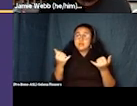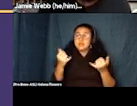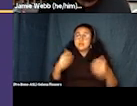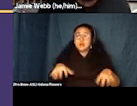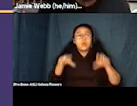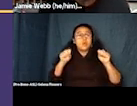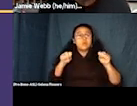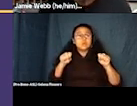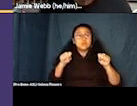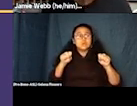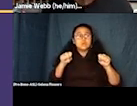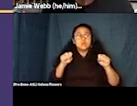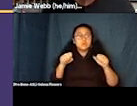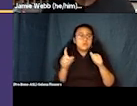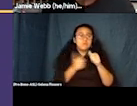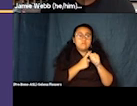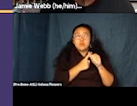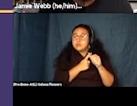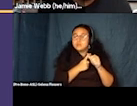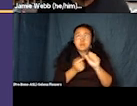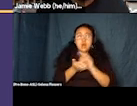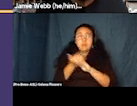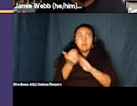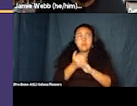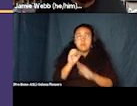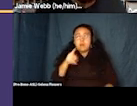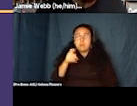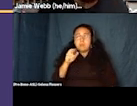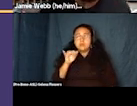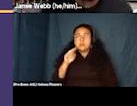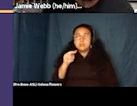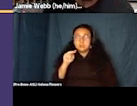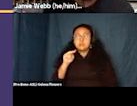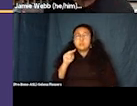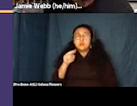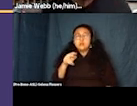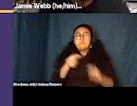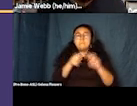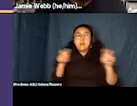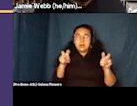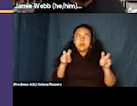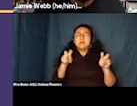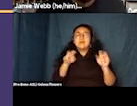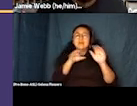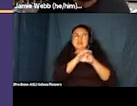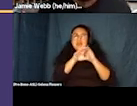For the first operations track panel, this is access reframed, making media accessible, presented with full